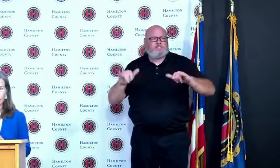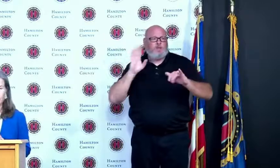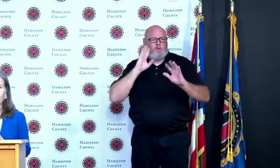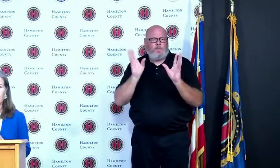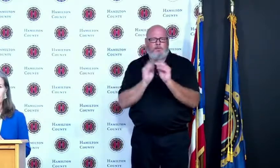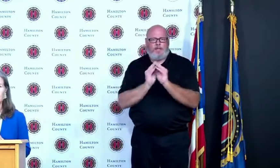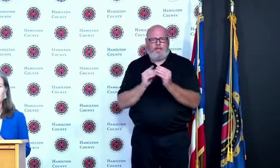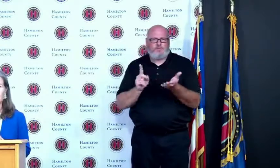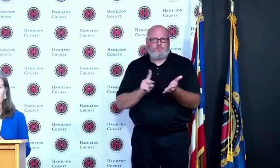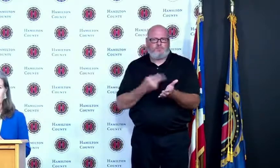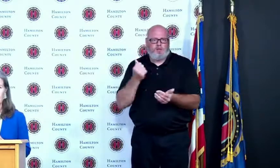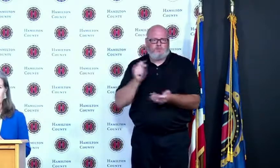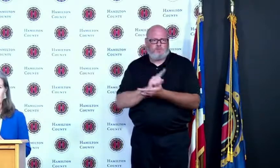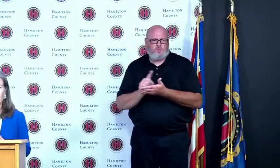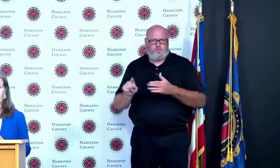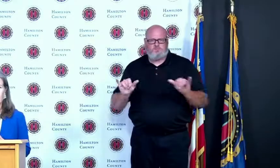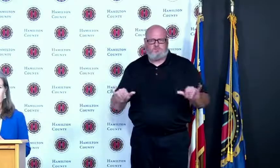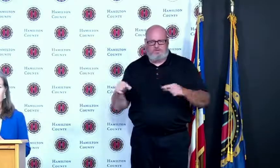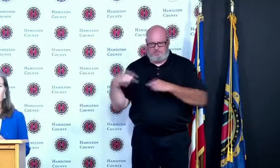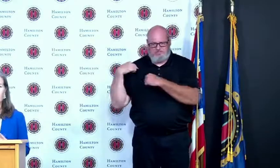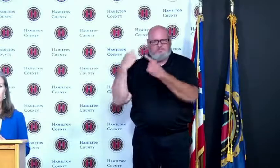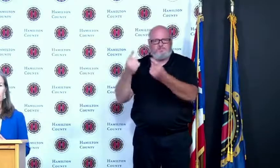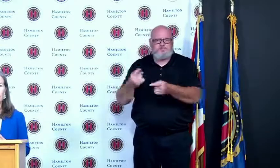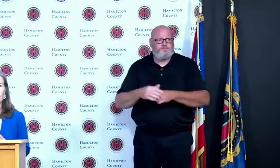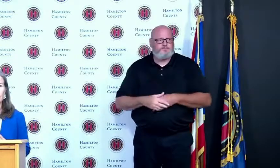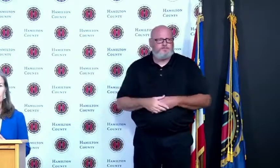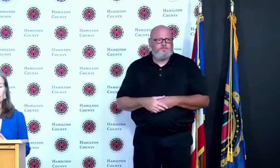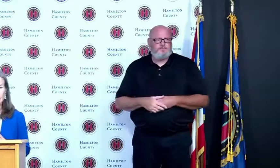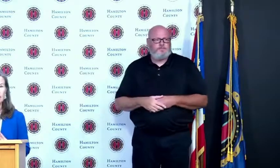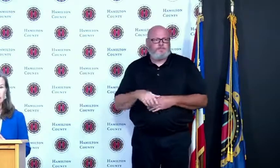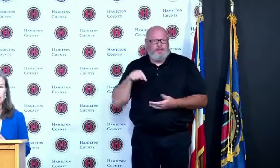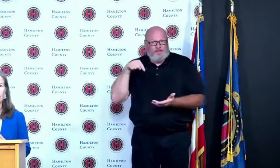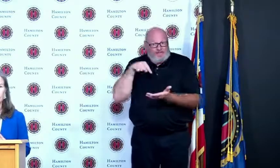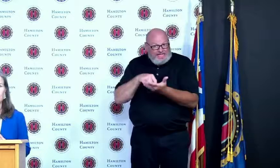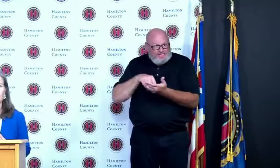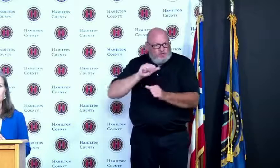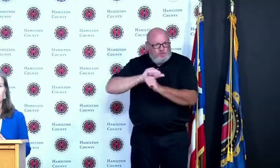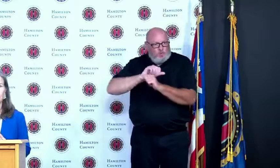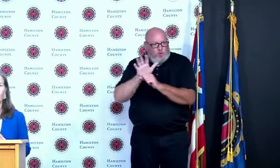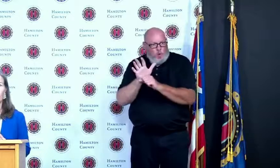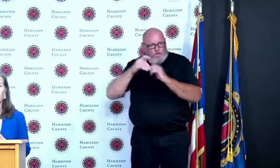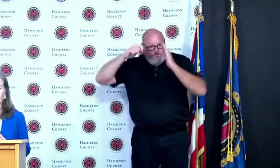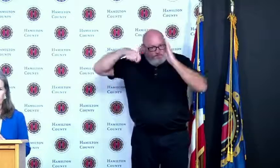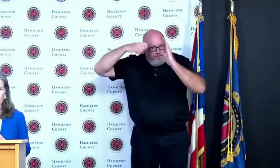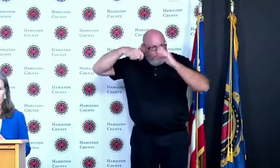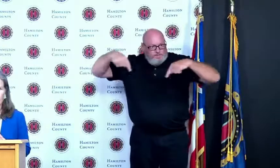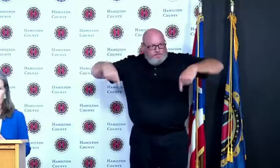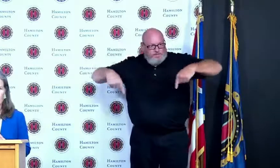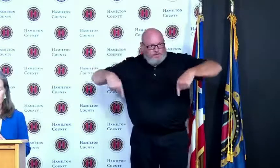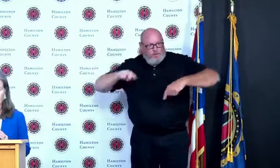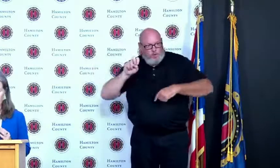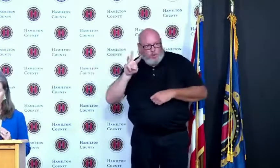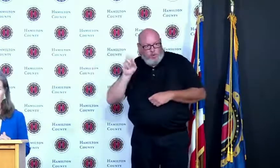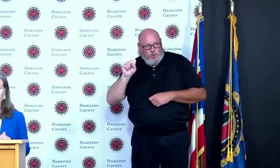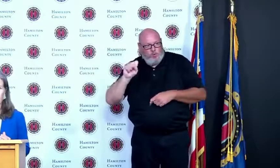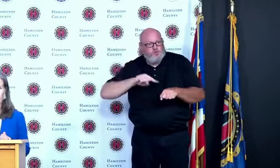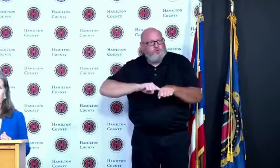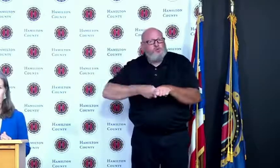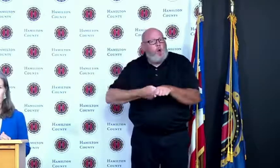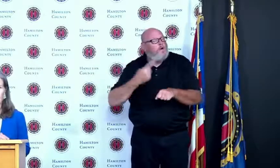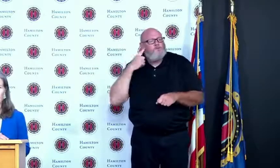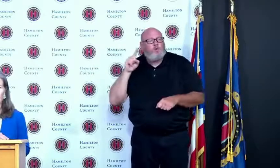these briefings started because this community needed this information quickly directly and so